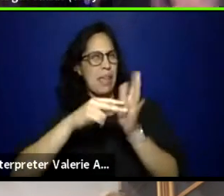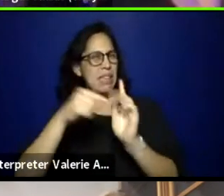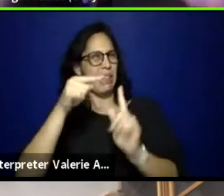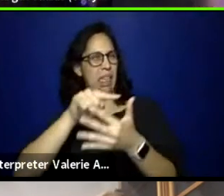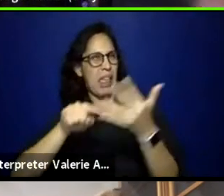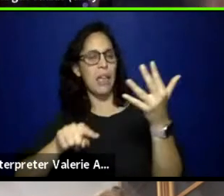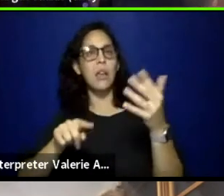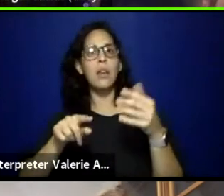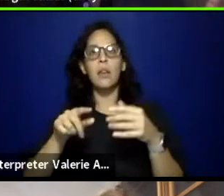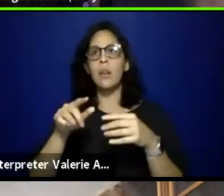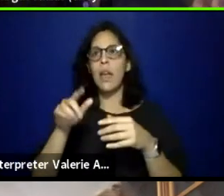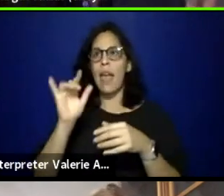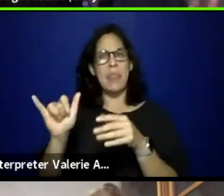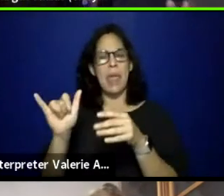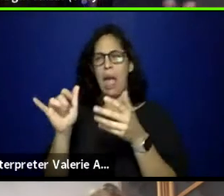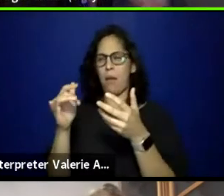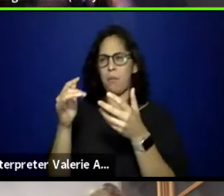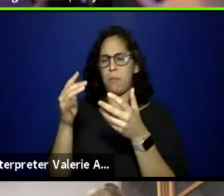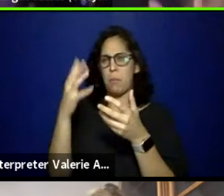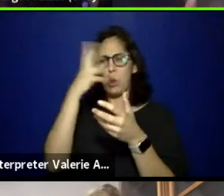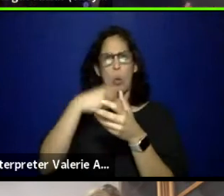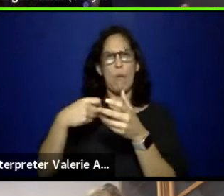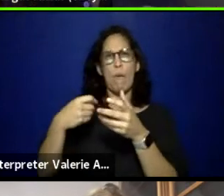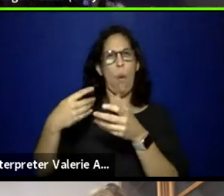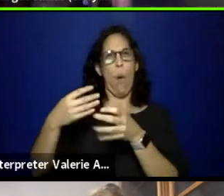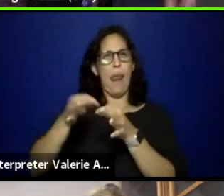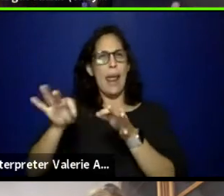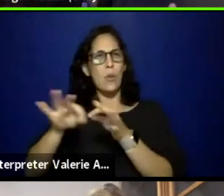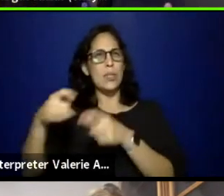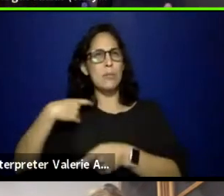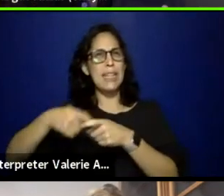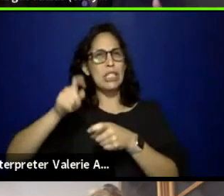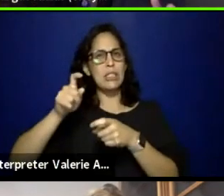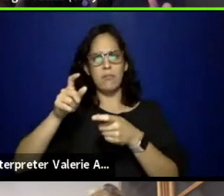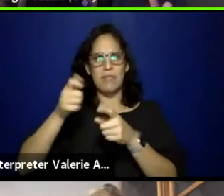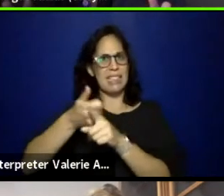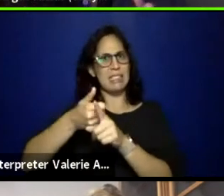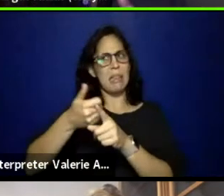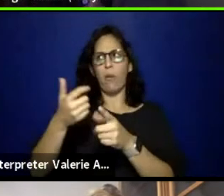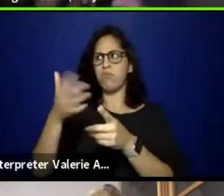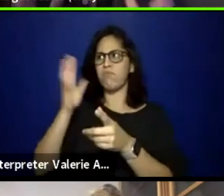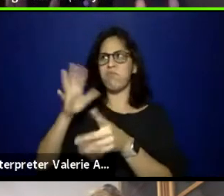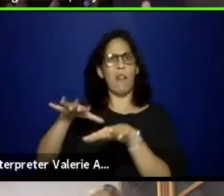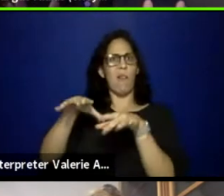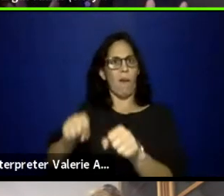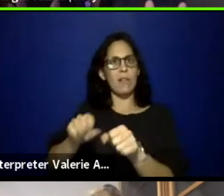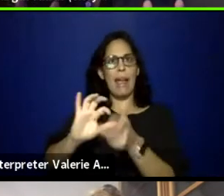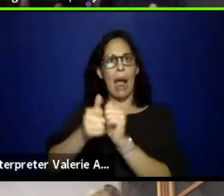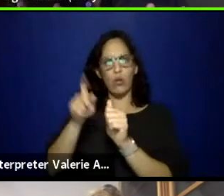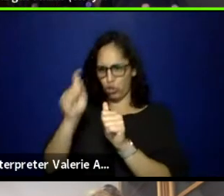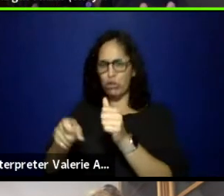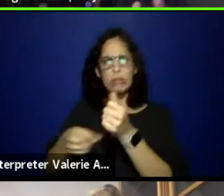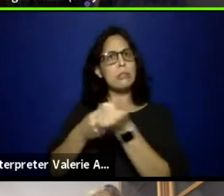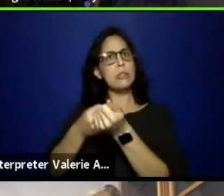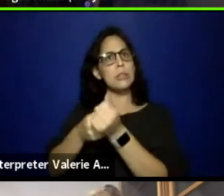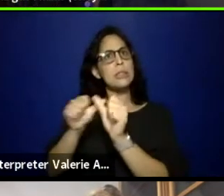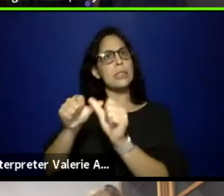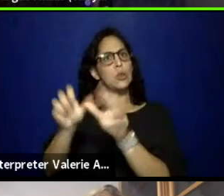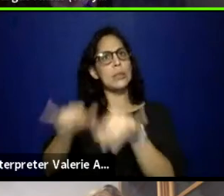colonized language of Spanish and how it needs to be upkept and upheld. In the Native like theater scene, it's very much like,